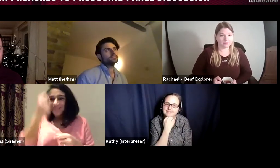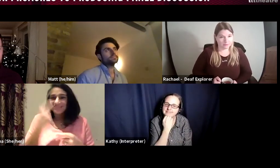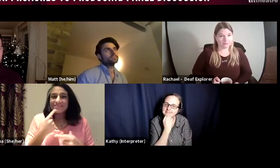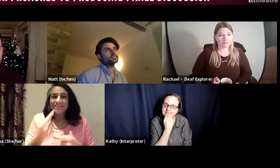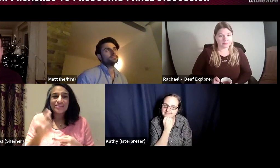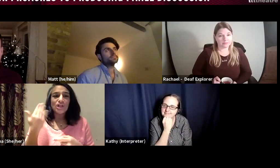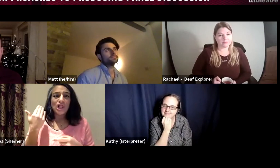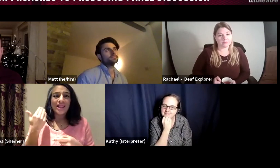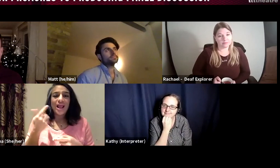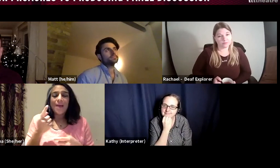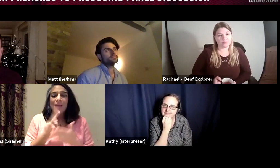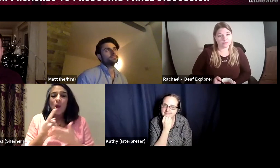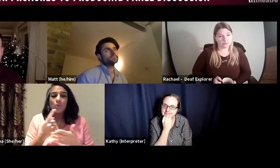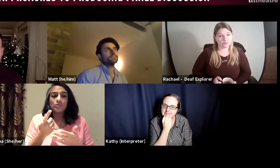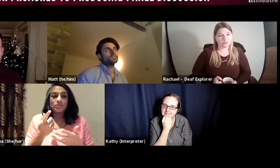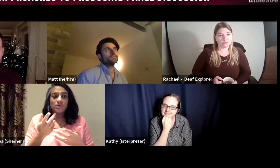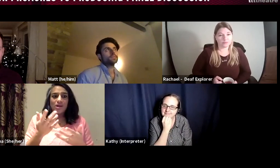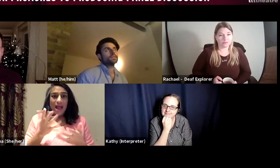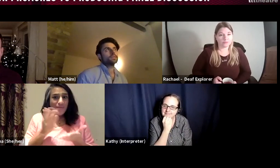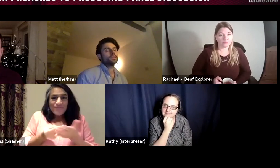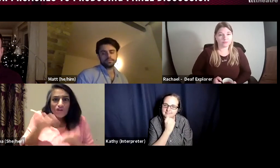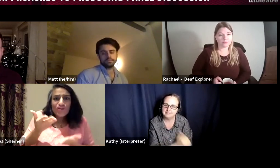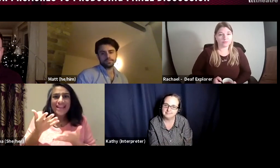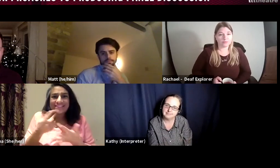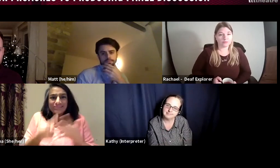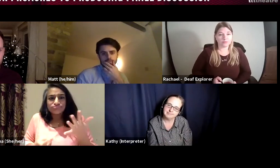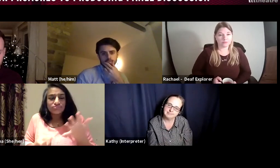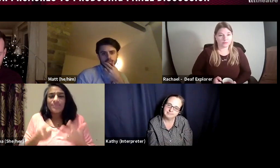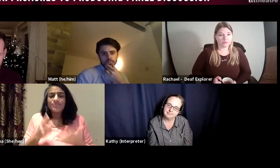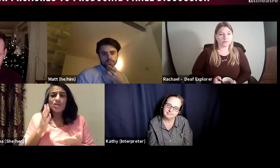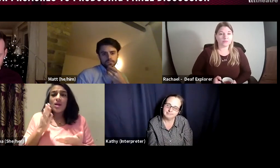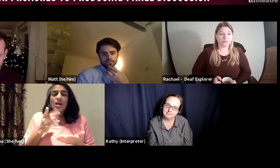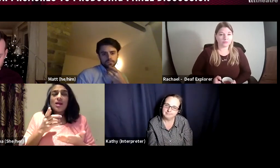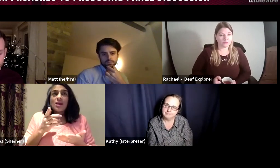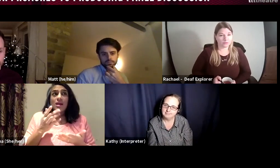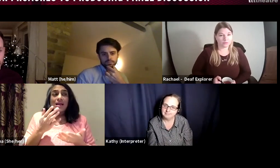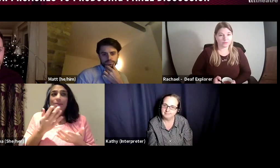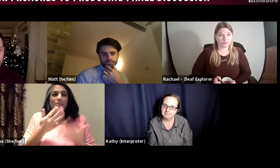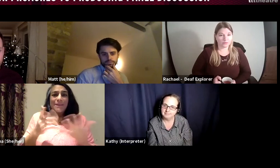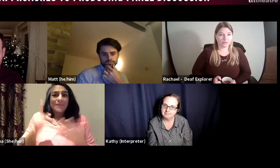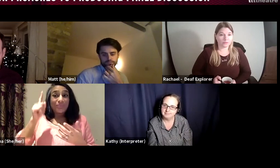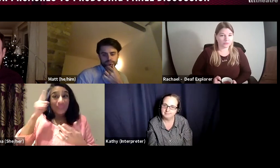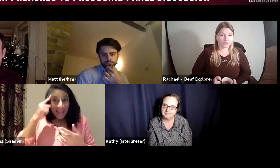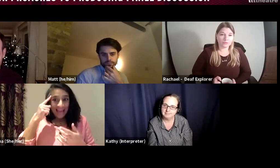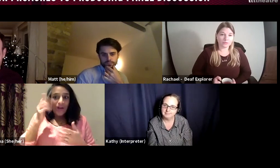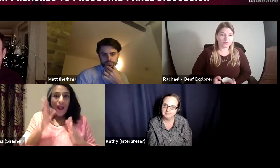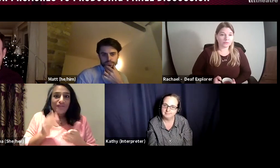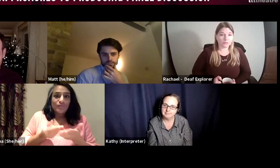It is interesting what Matt mentioned earlier about fund raising and other aspects. I think